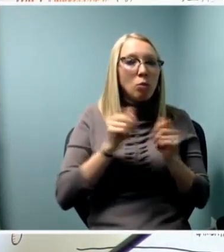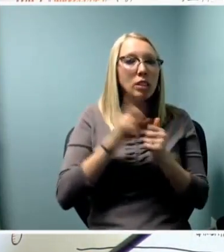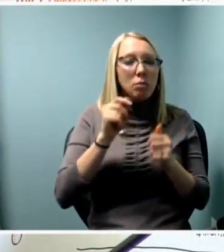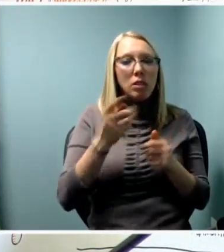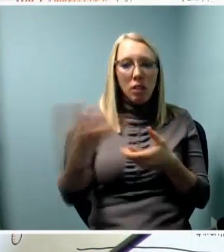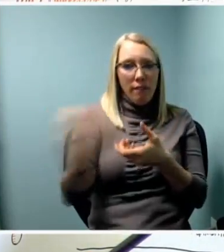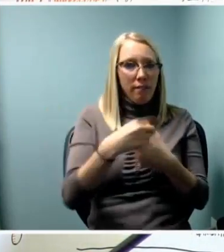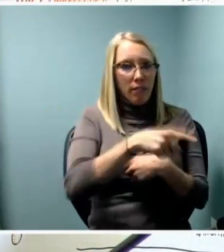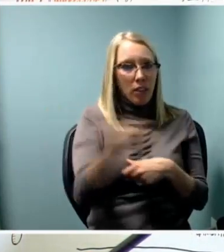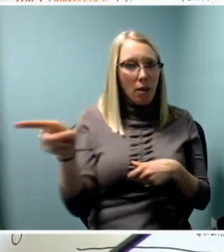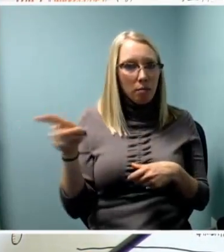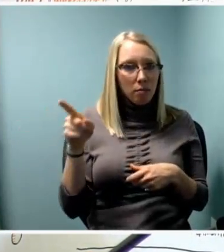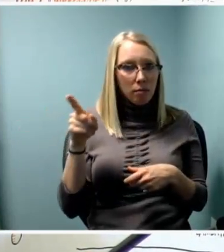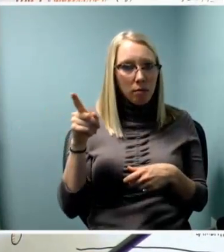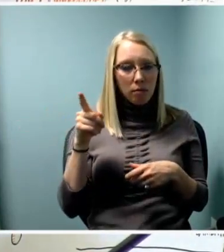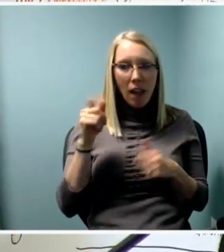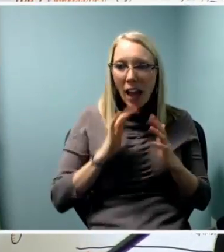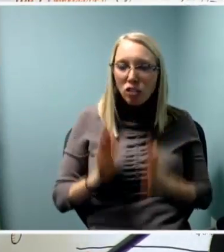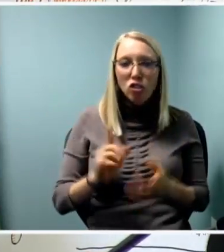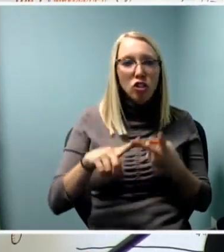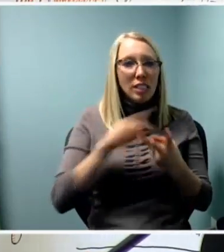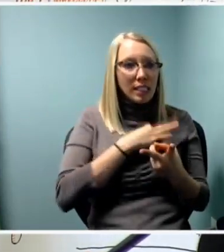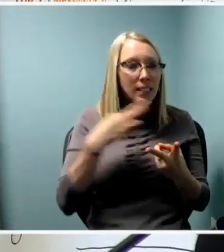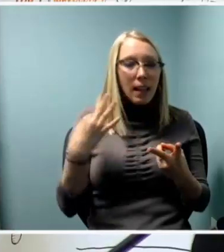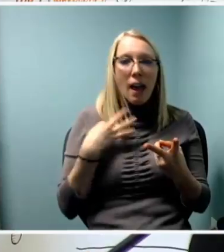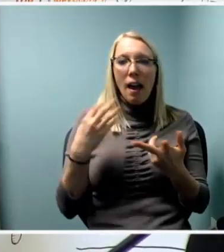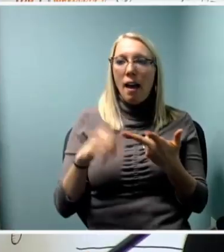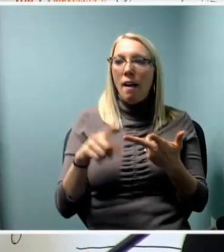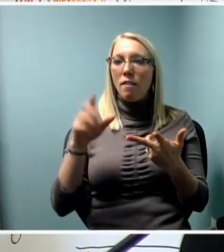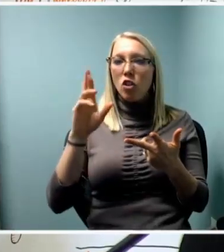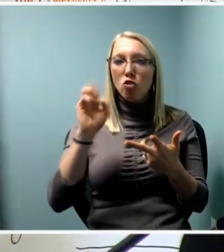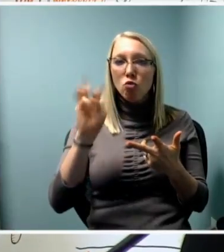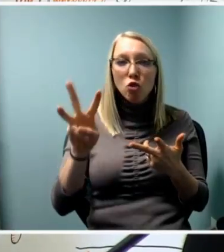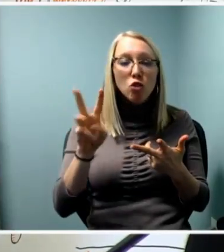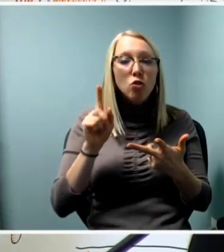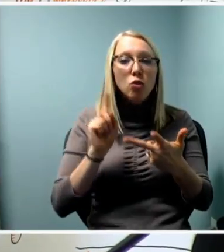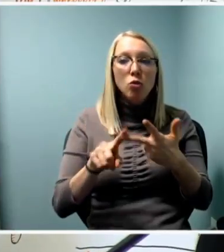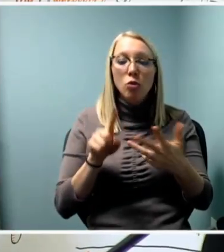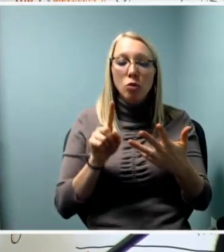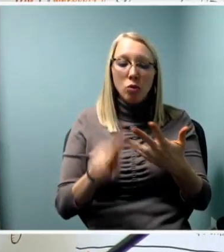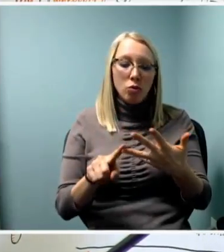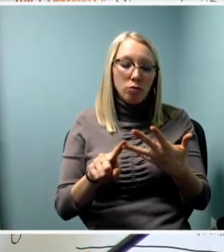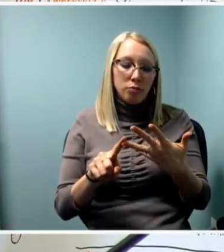actors, performers, crew people, again, audience.